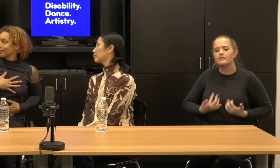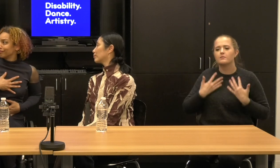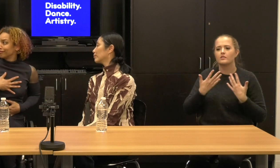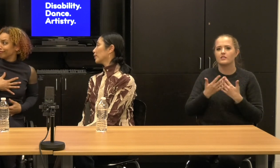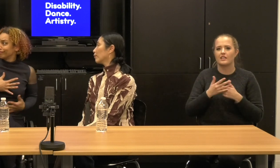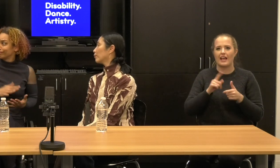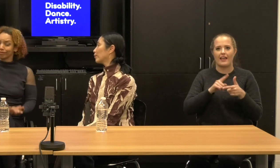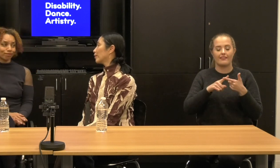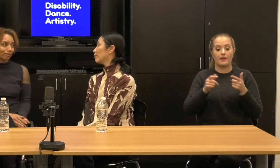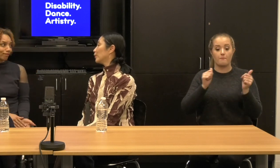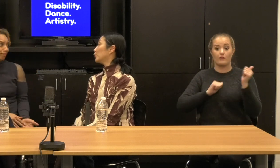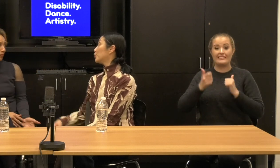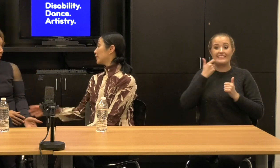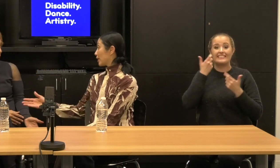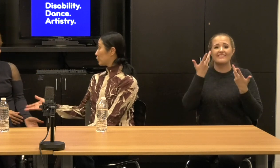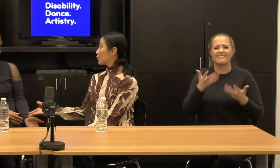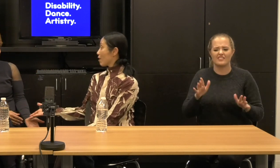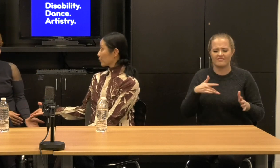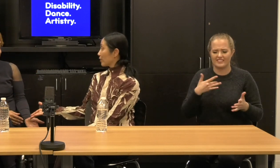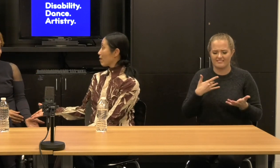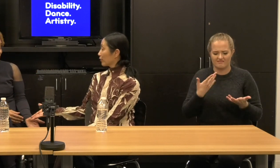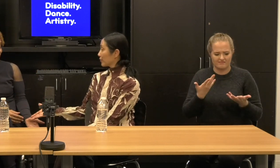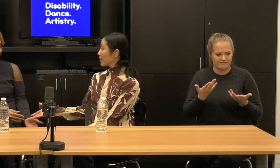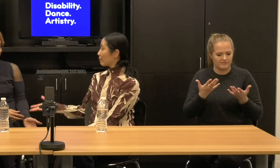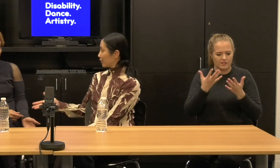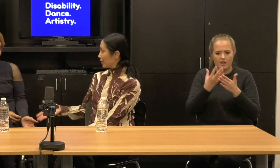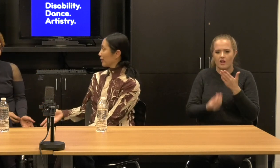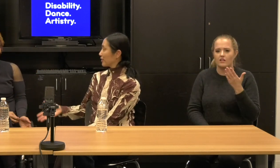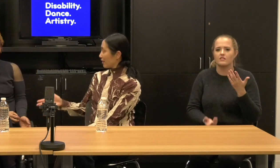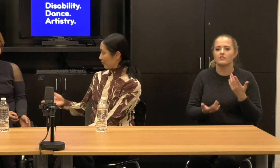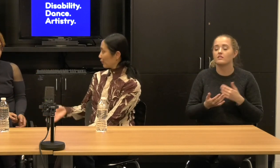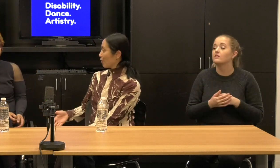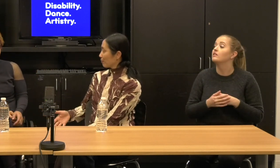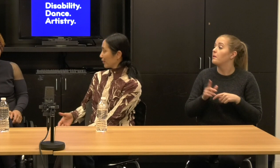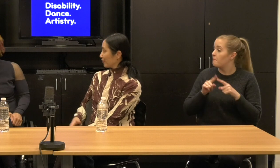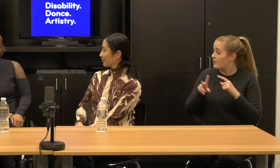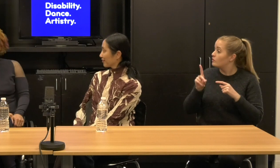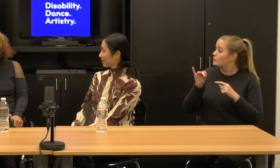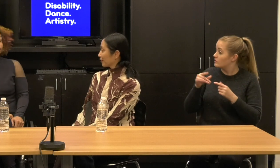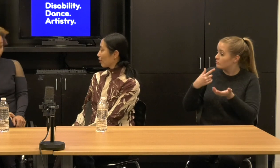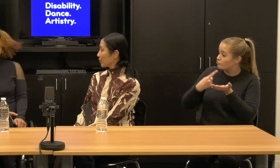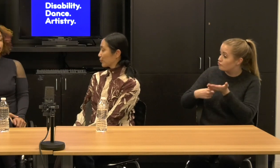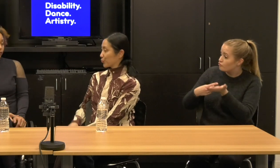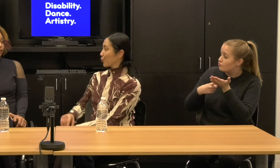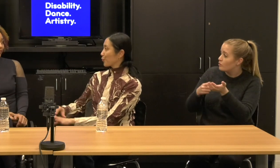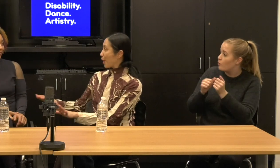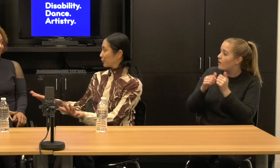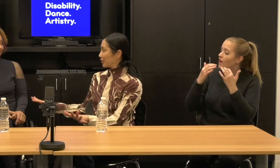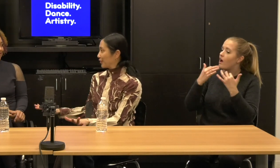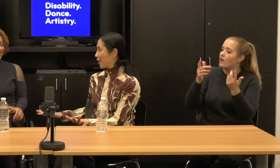Janet: but you did get to talk to the audience every night in the lobby. The lobby was so crowded